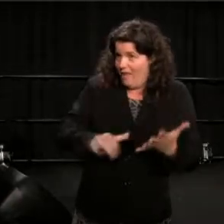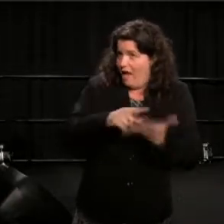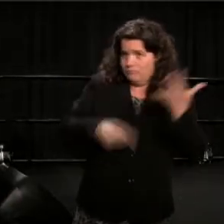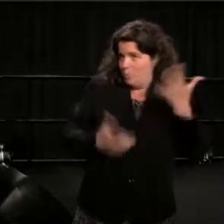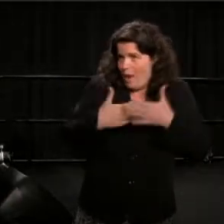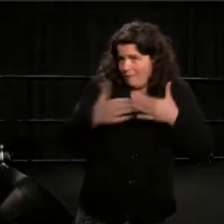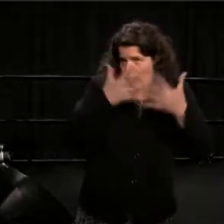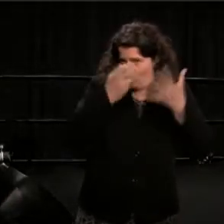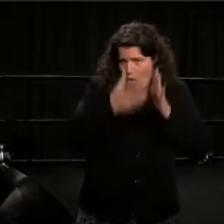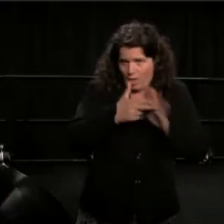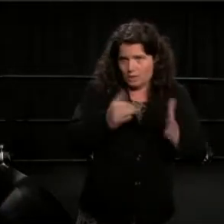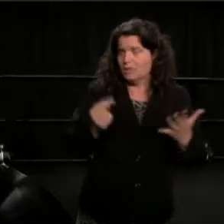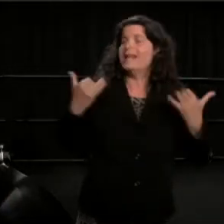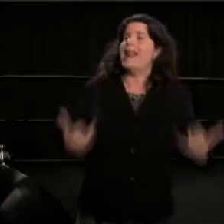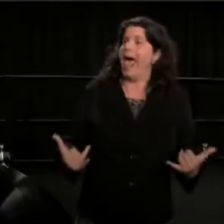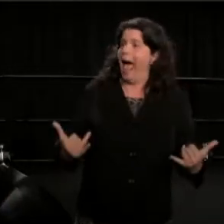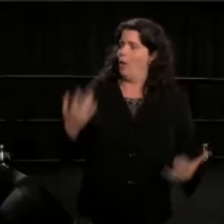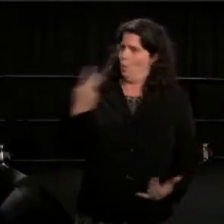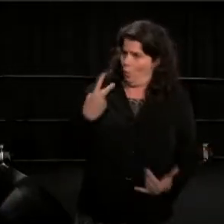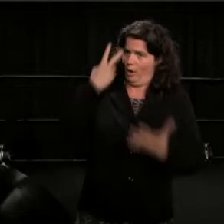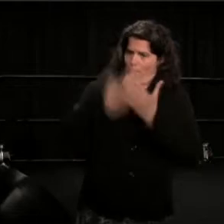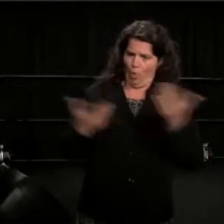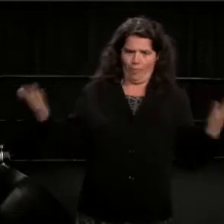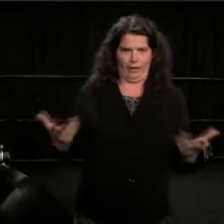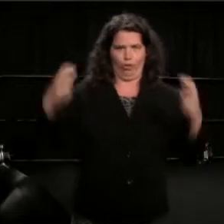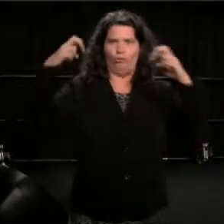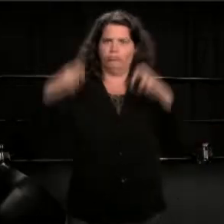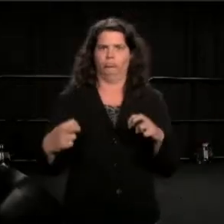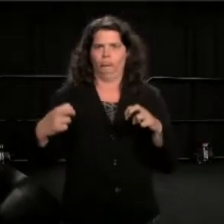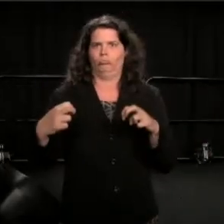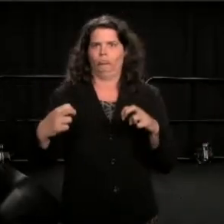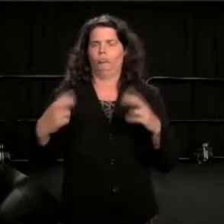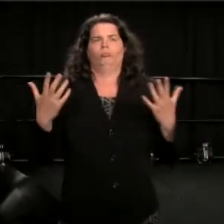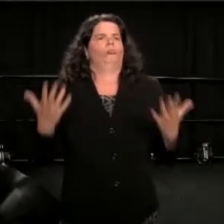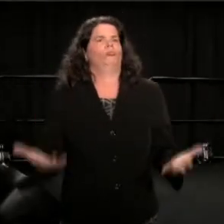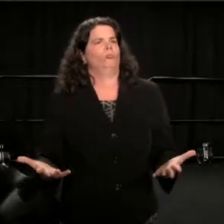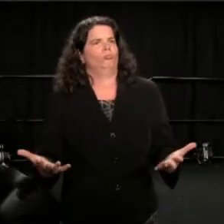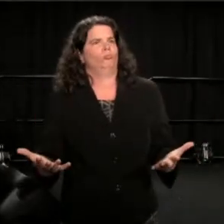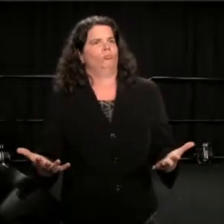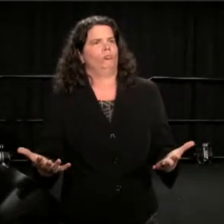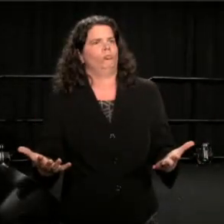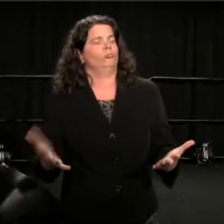Here we both are, now! Furthermore, nevertheless.